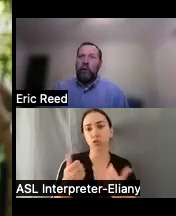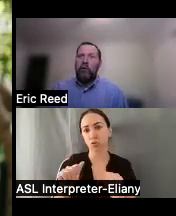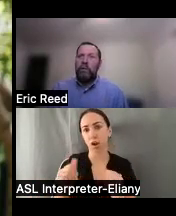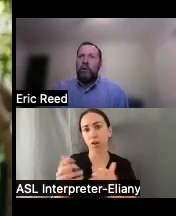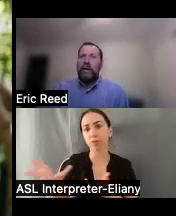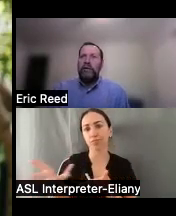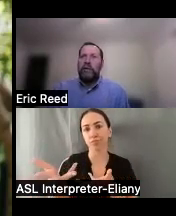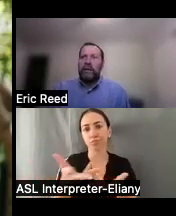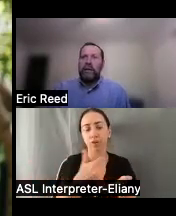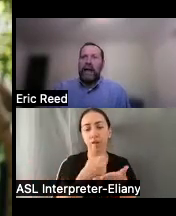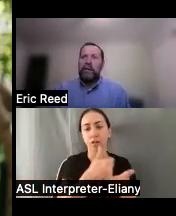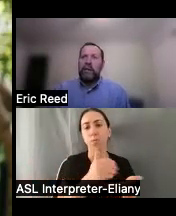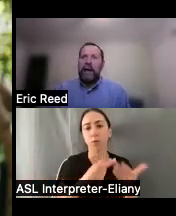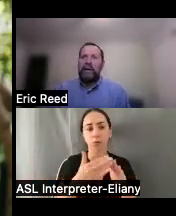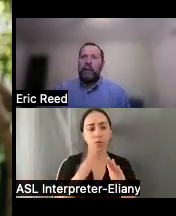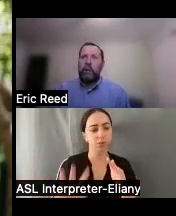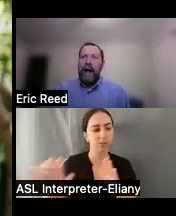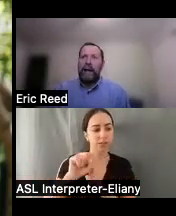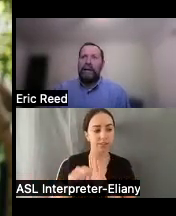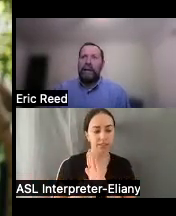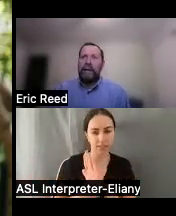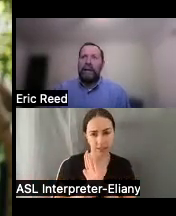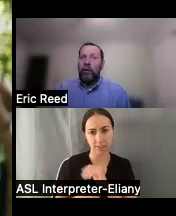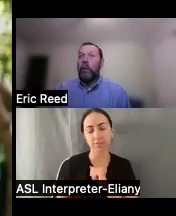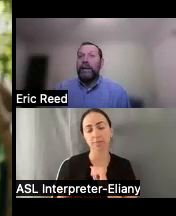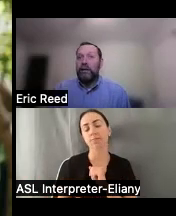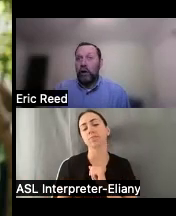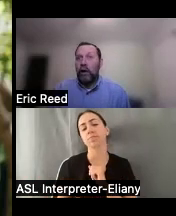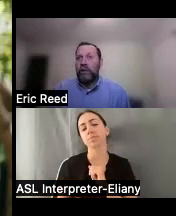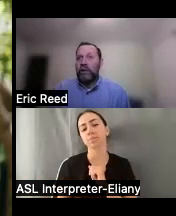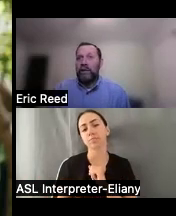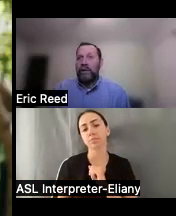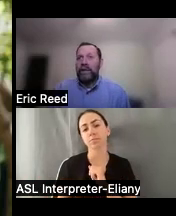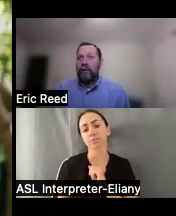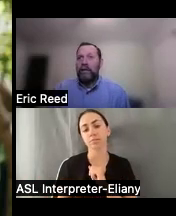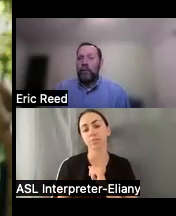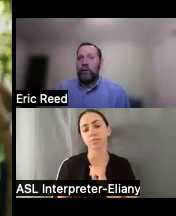the rural communities in the state that we're not although we did serve all 67 counties it